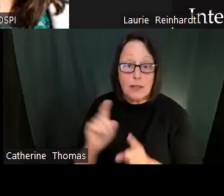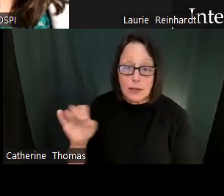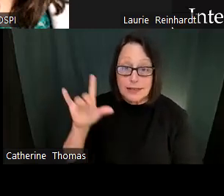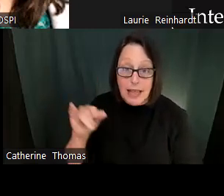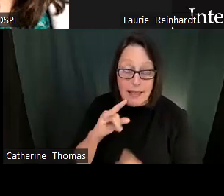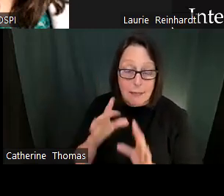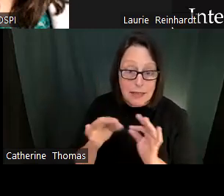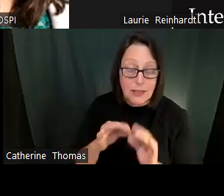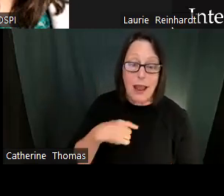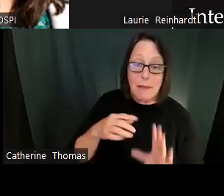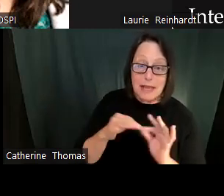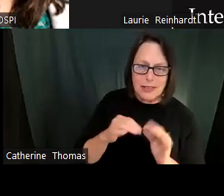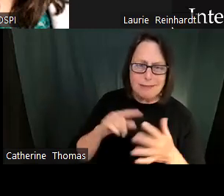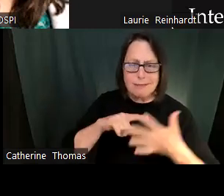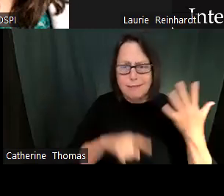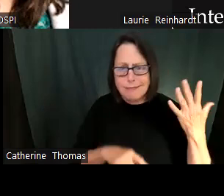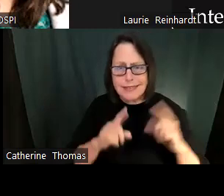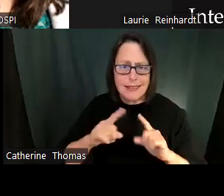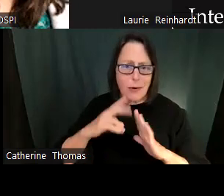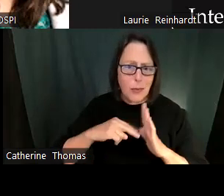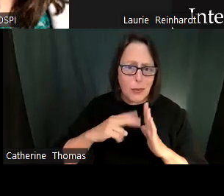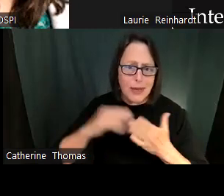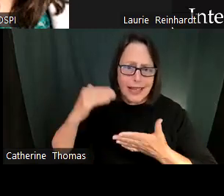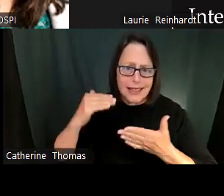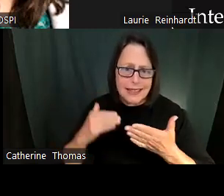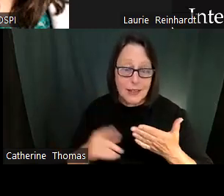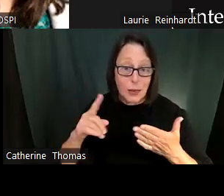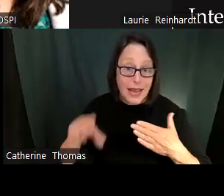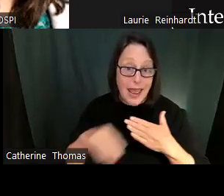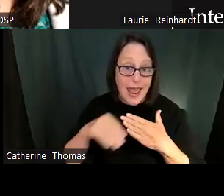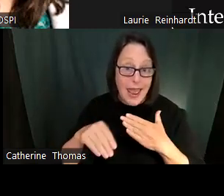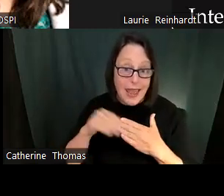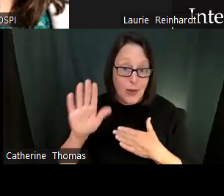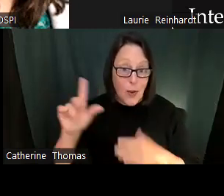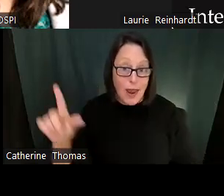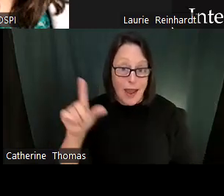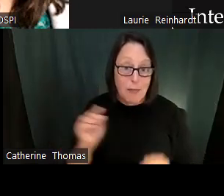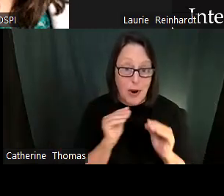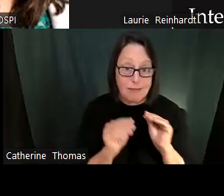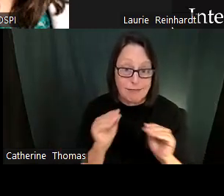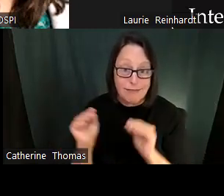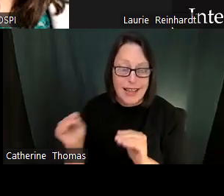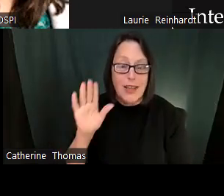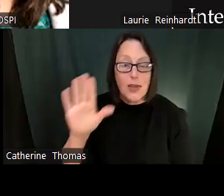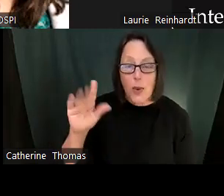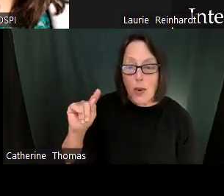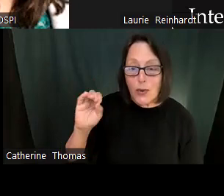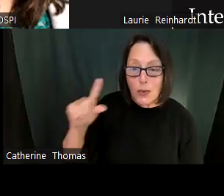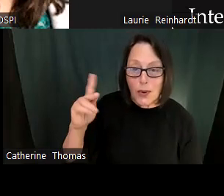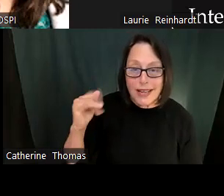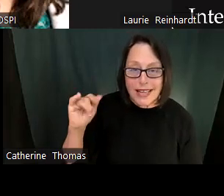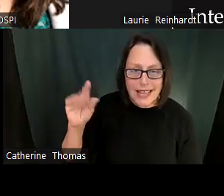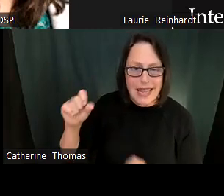We also have a couple of newsletters that you might be interested in, including the social-emotional learning newsletter and of course our Engaged newsletter